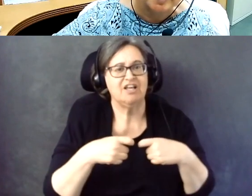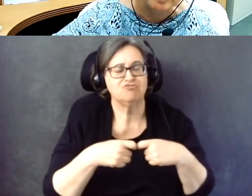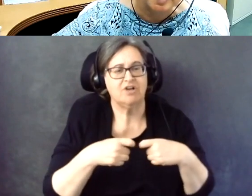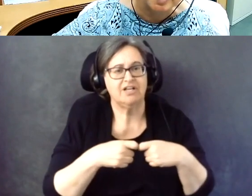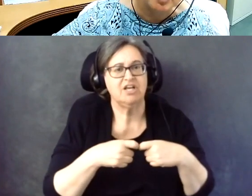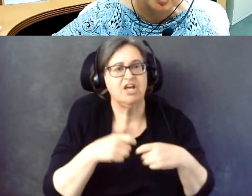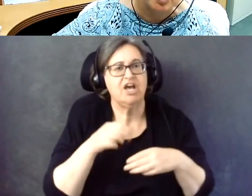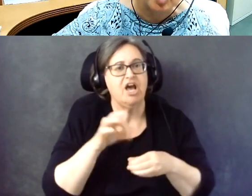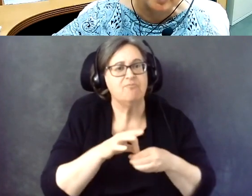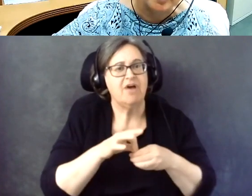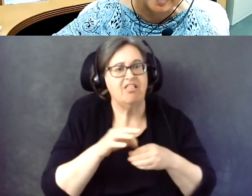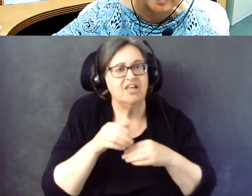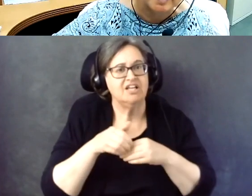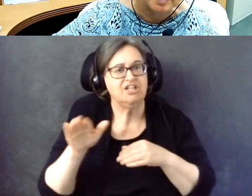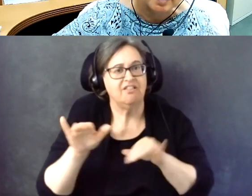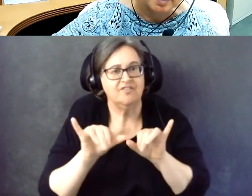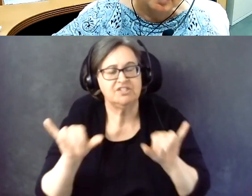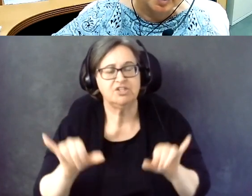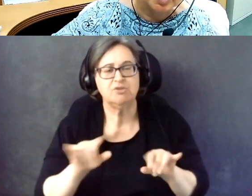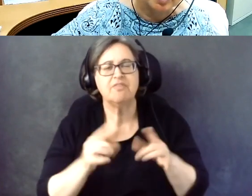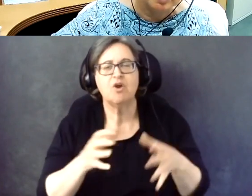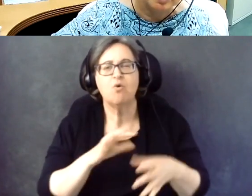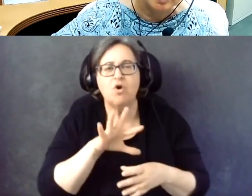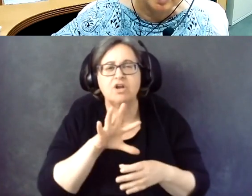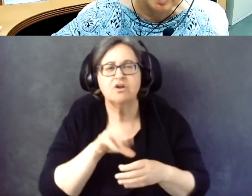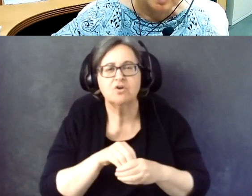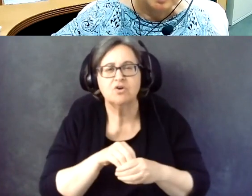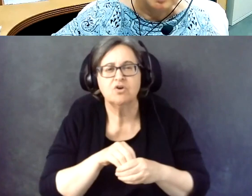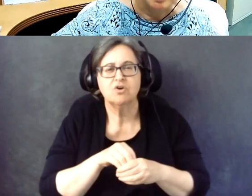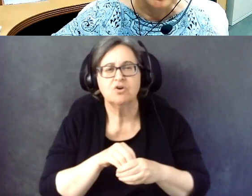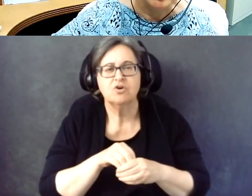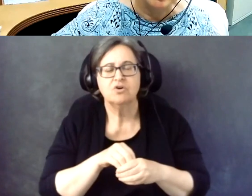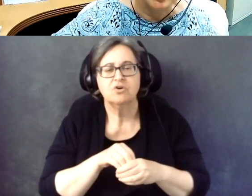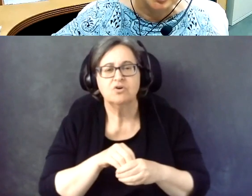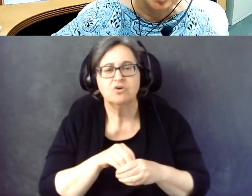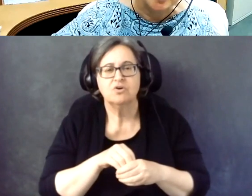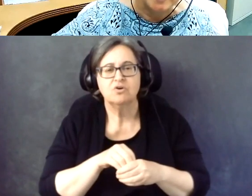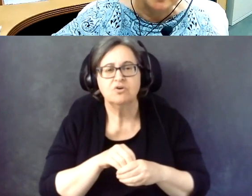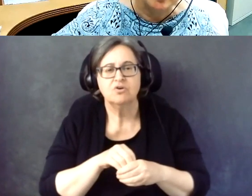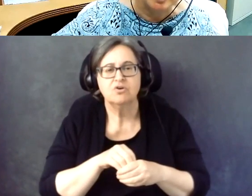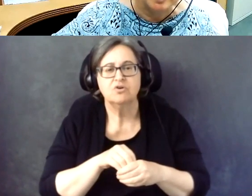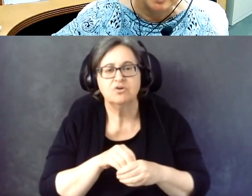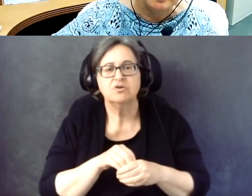But they're looking to incorporate return to their system.